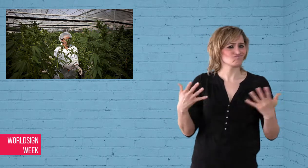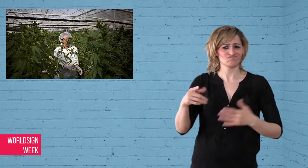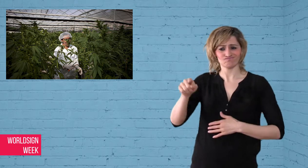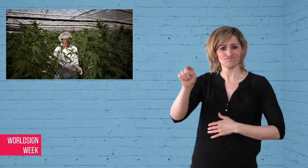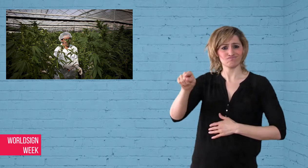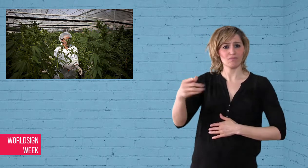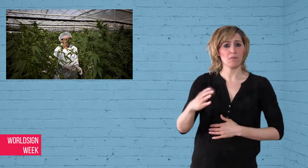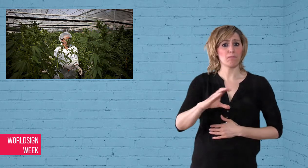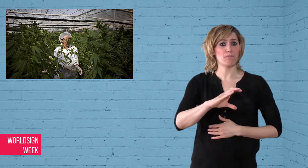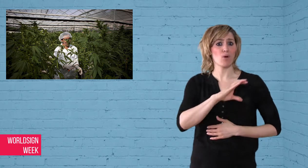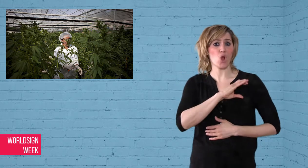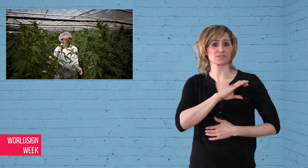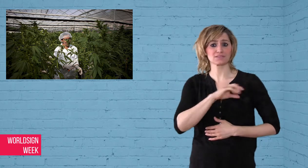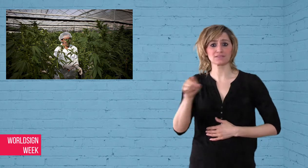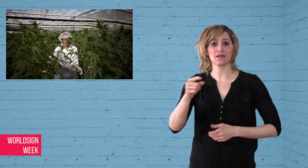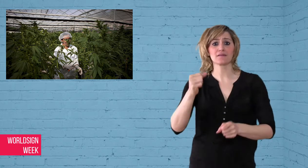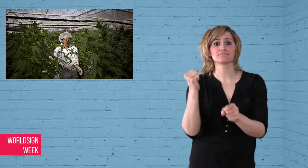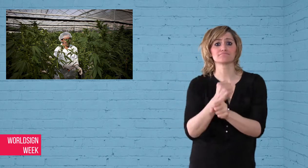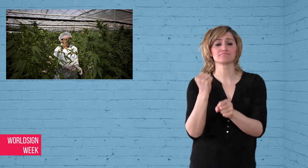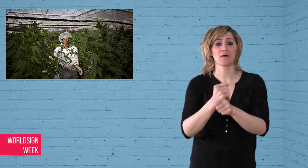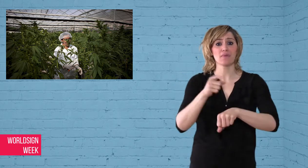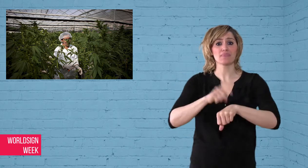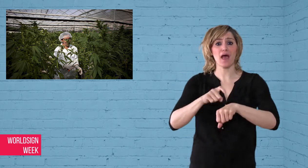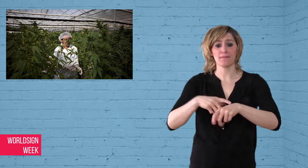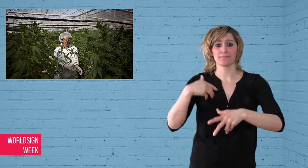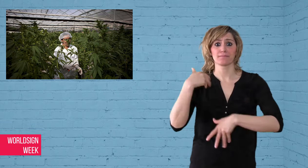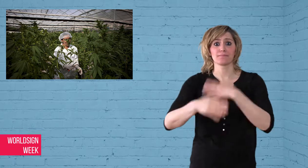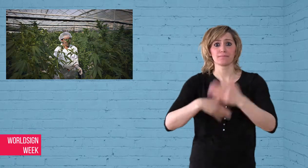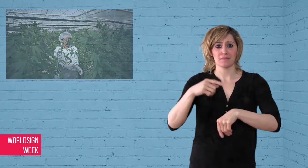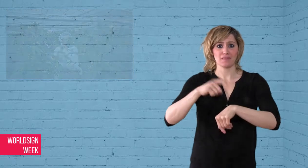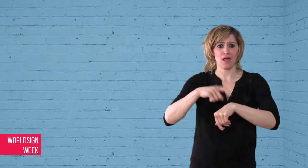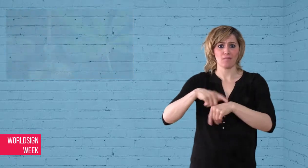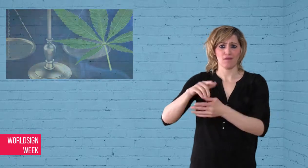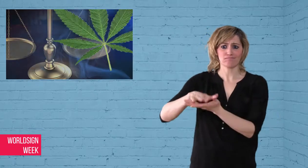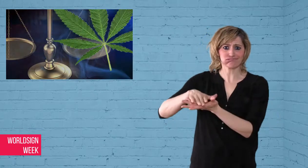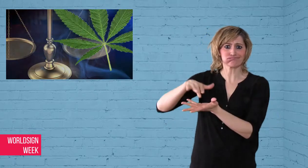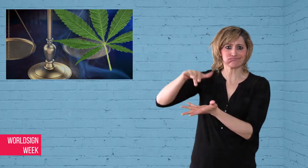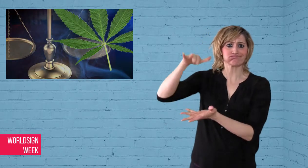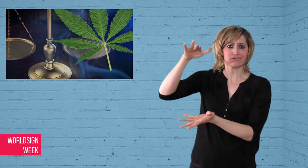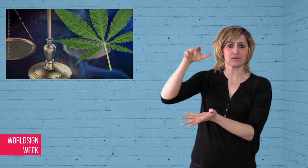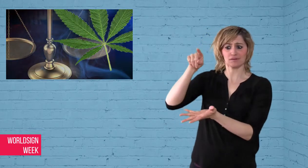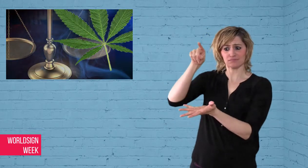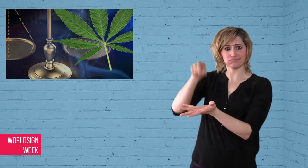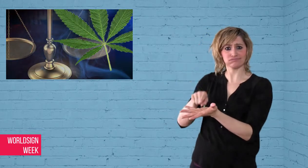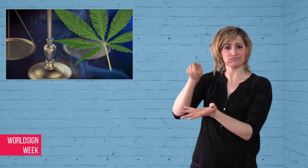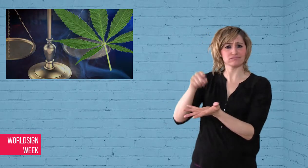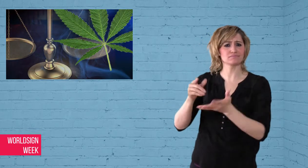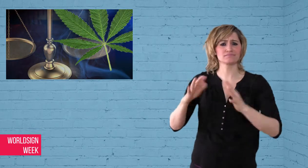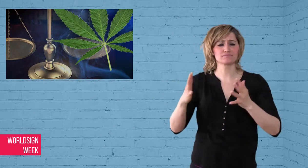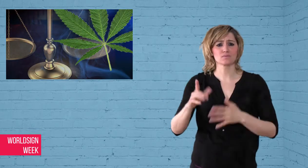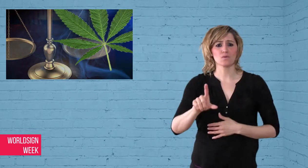million hours of police time are wasted